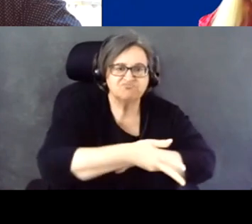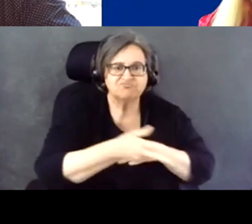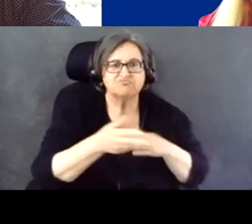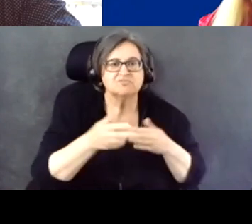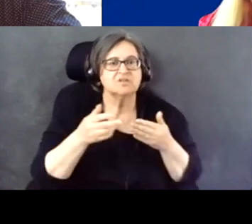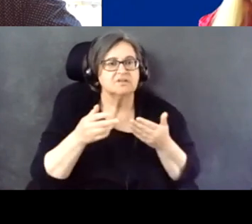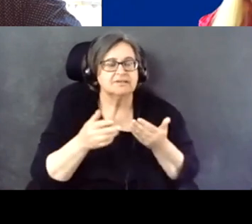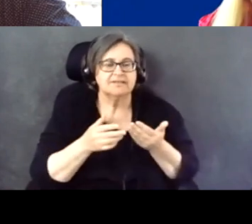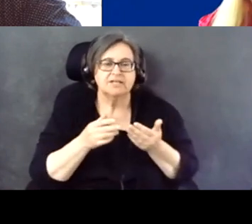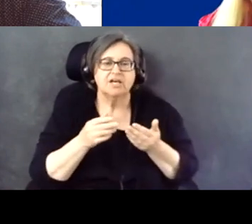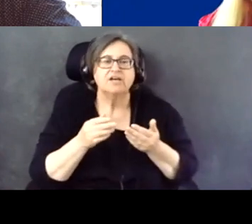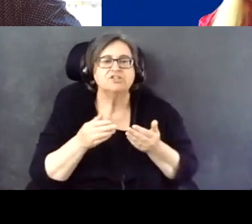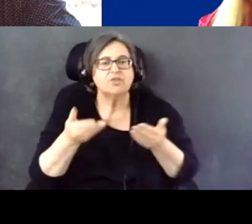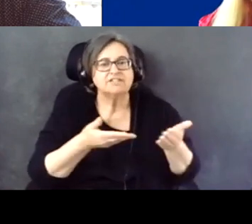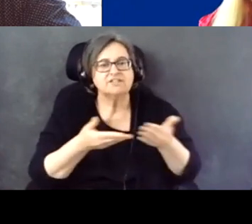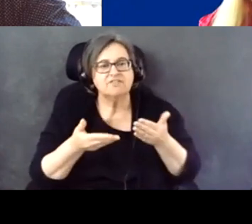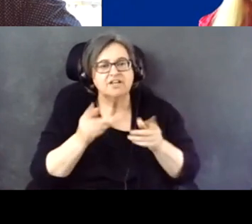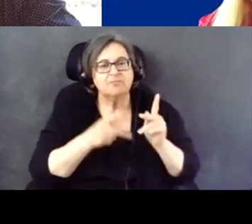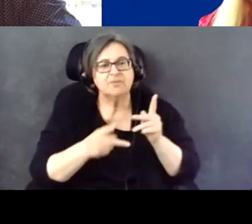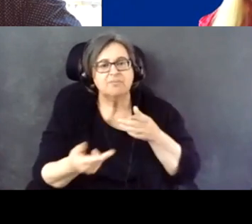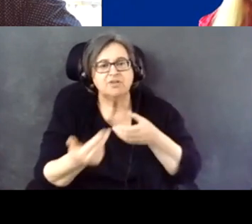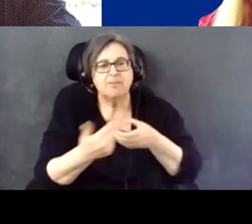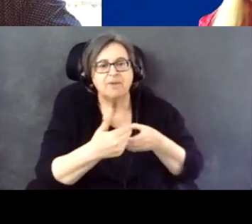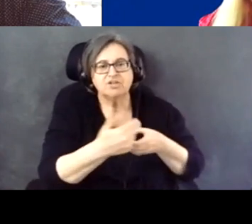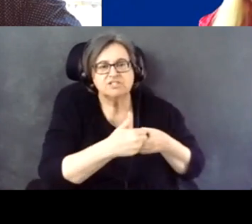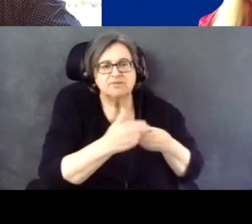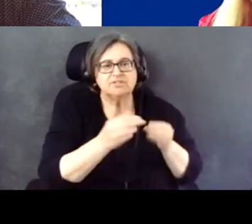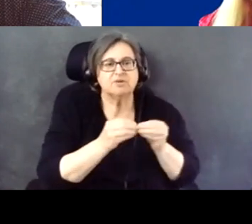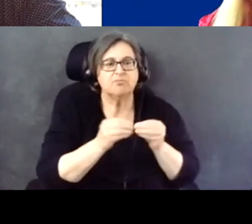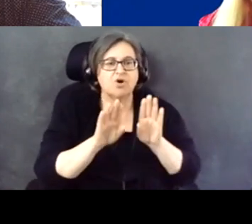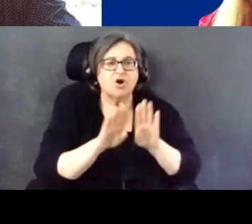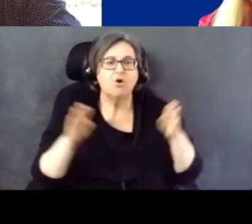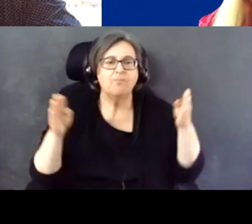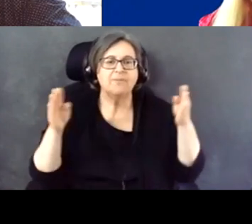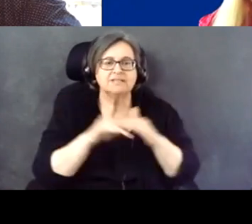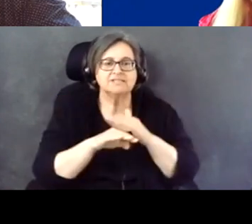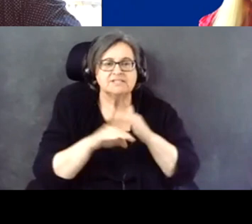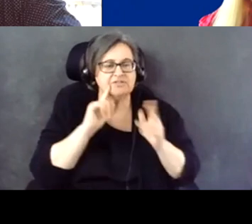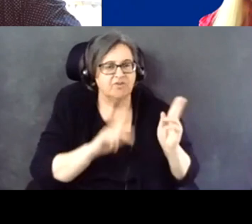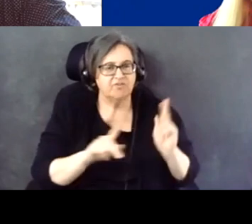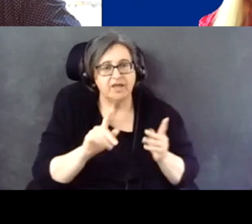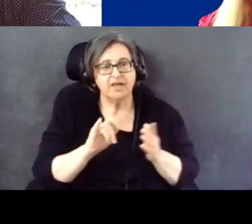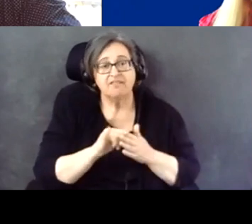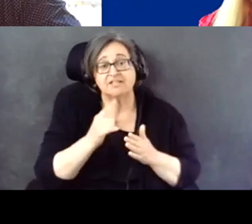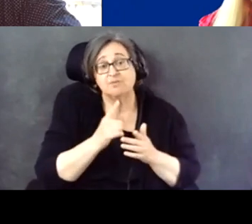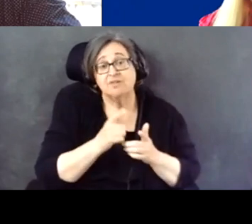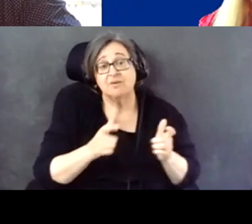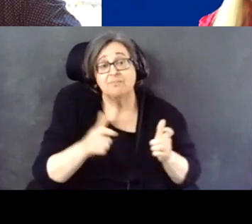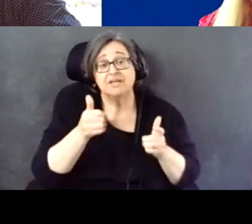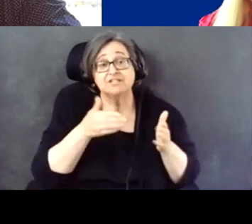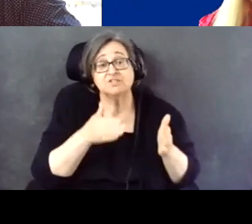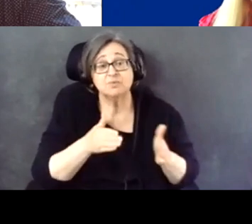more open to them. I think that's one of the biggest ways that people with disabilities, when we build a